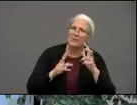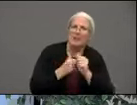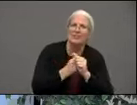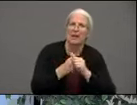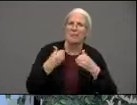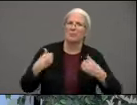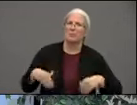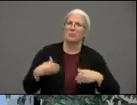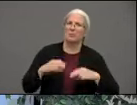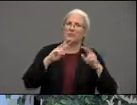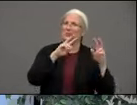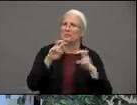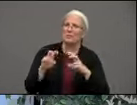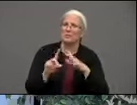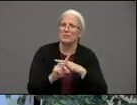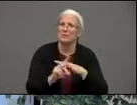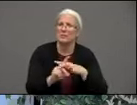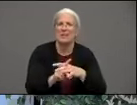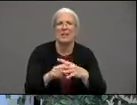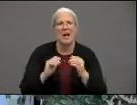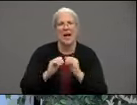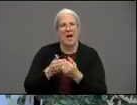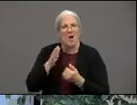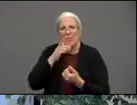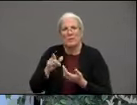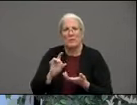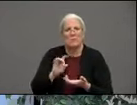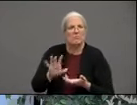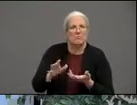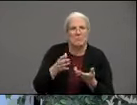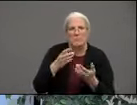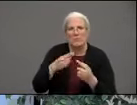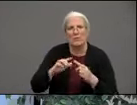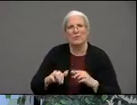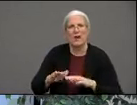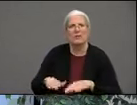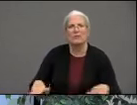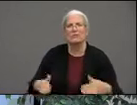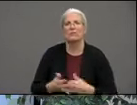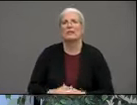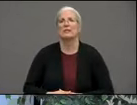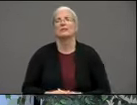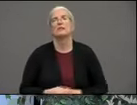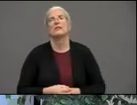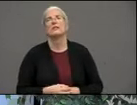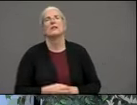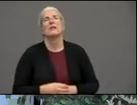Right for me it's it's it's it's very i've been losing